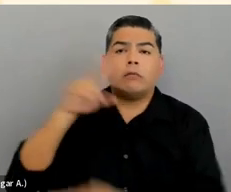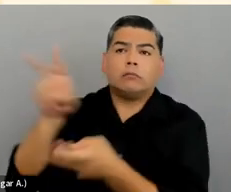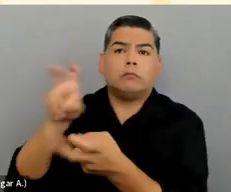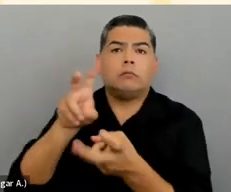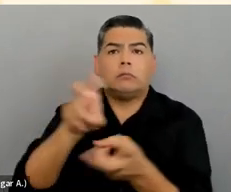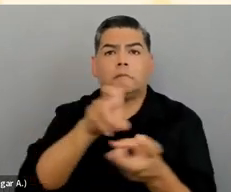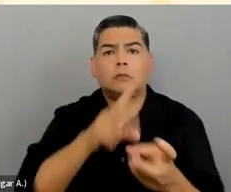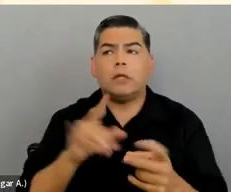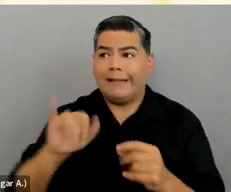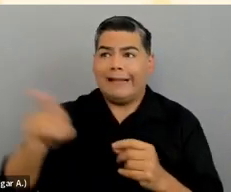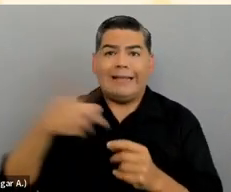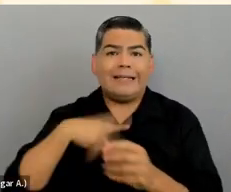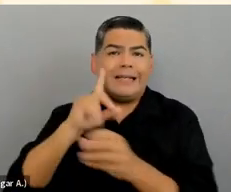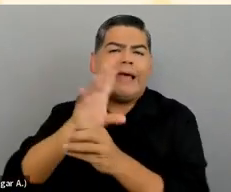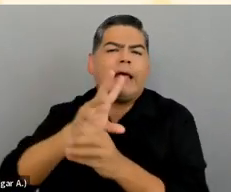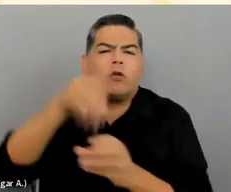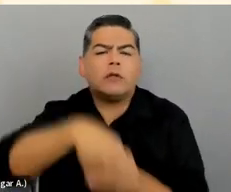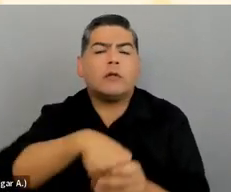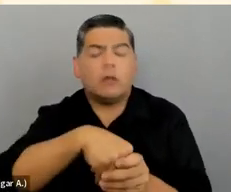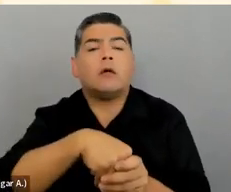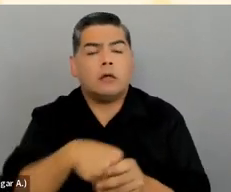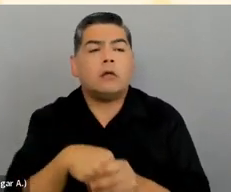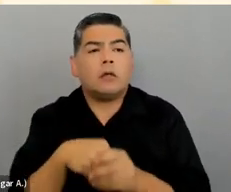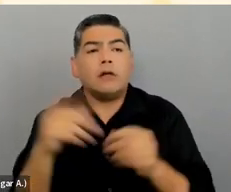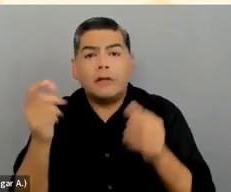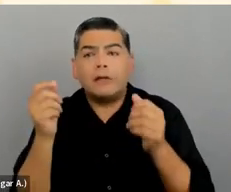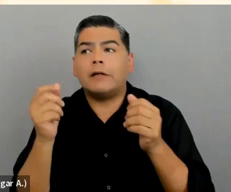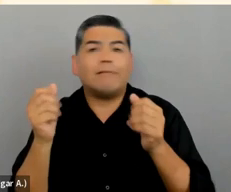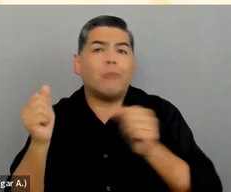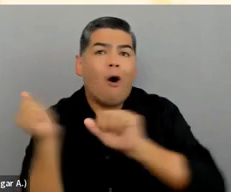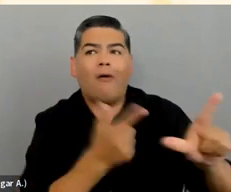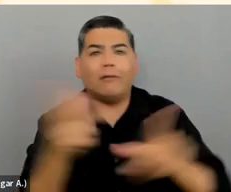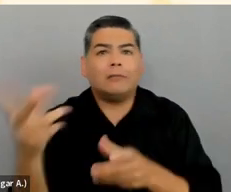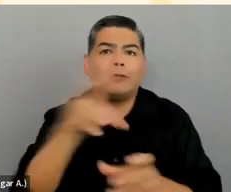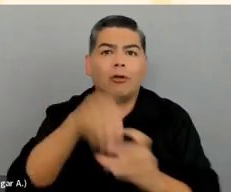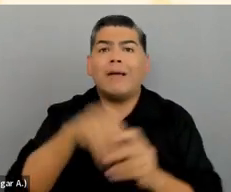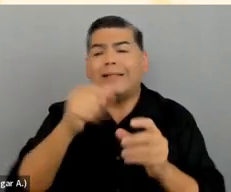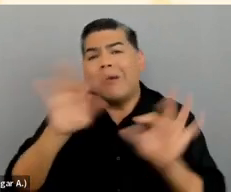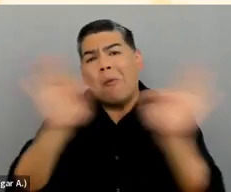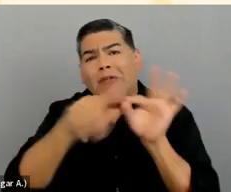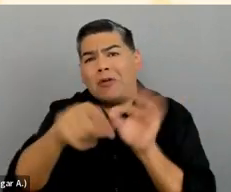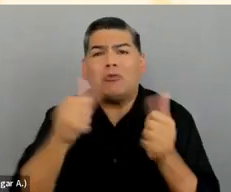that are inclusive, and it's important to try to incorporate that into your content.